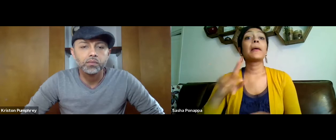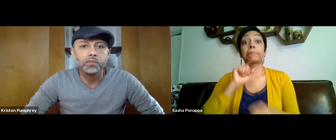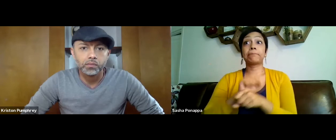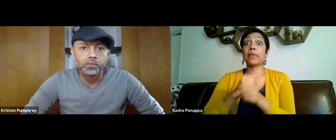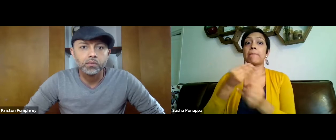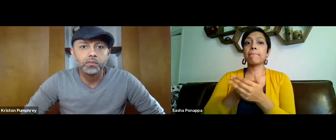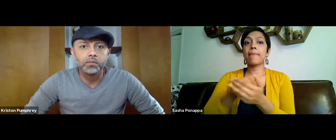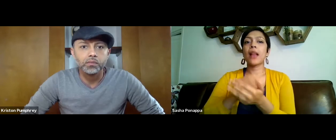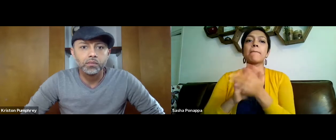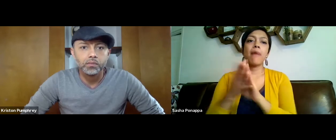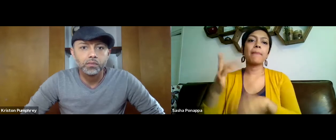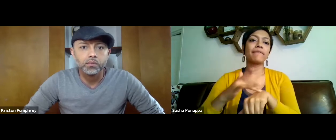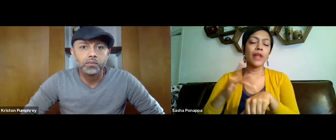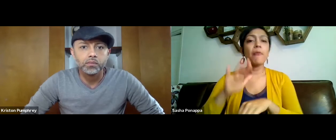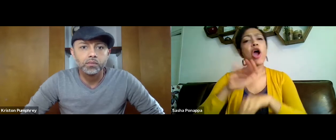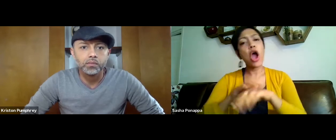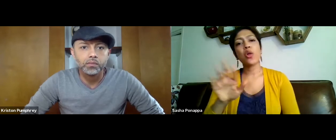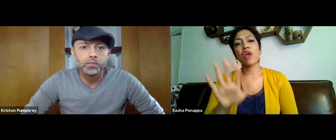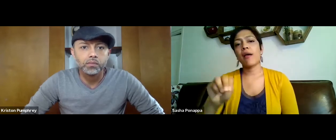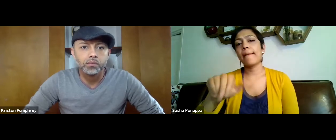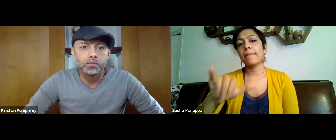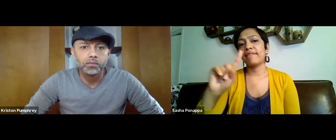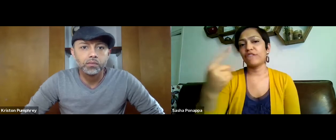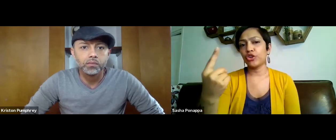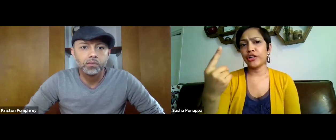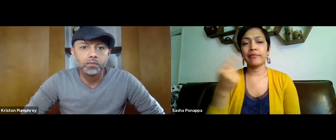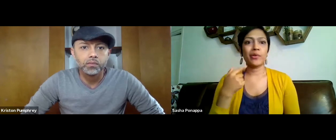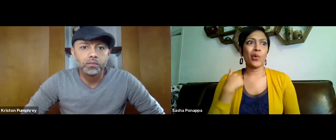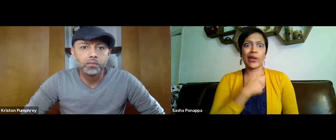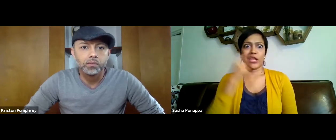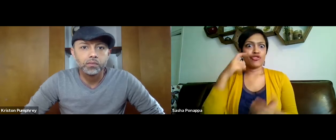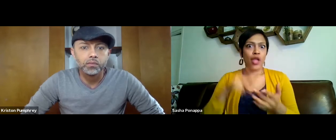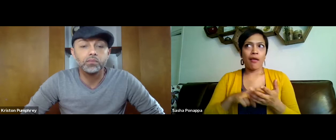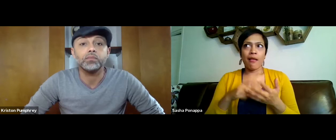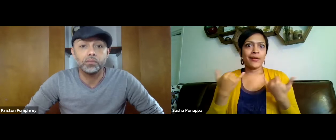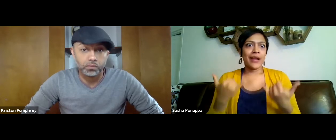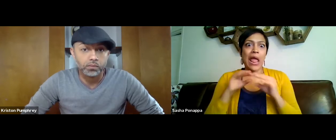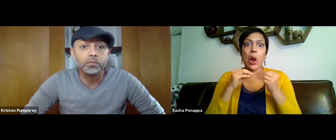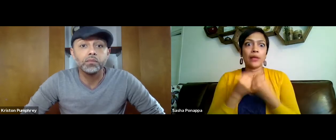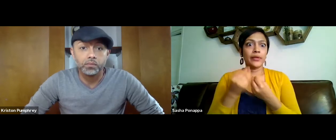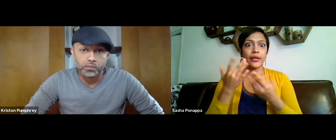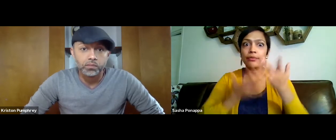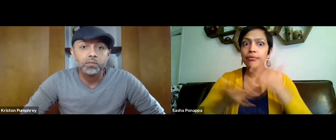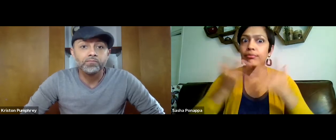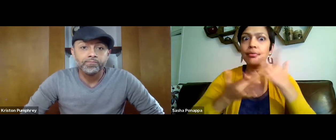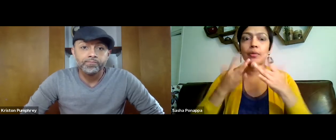That will be about the 25th that we submit the responses and May 1st, we'll be able to move forward.